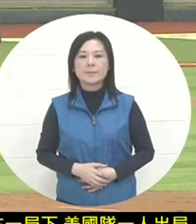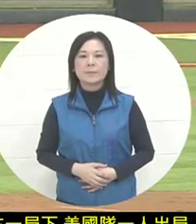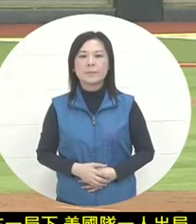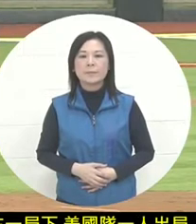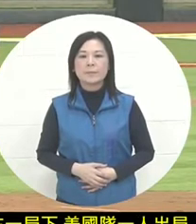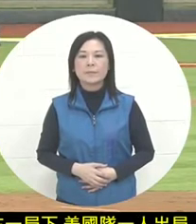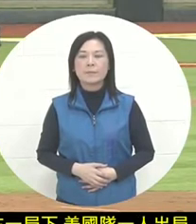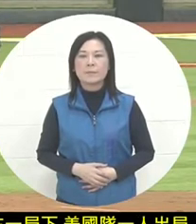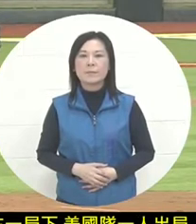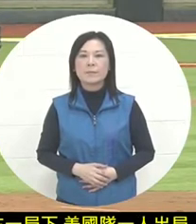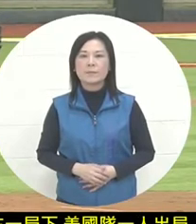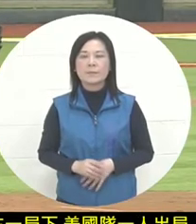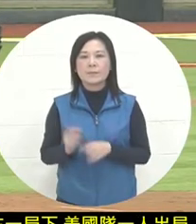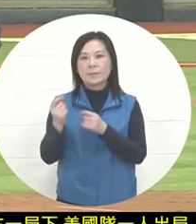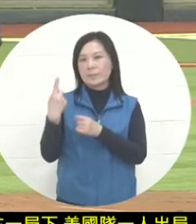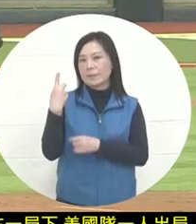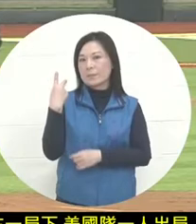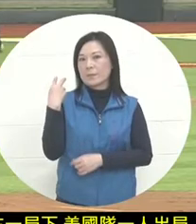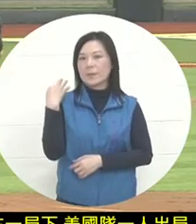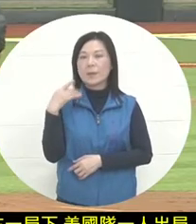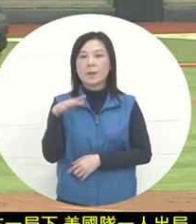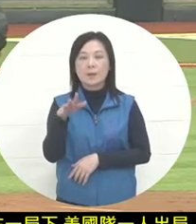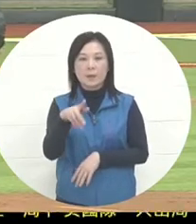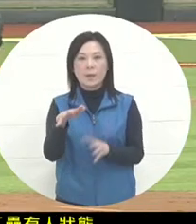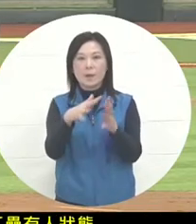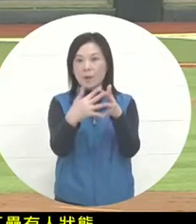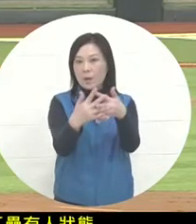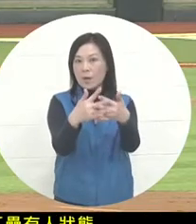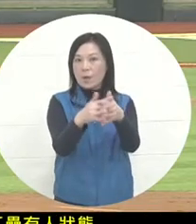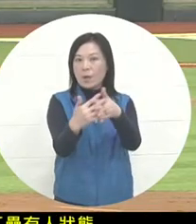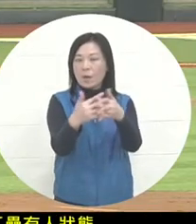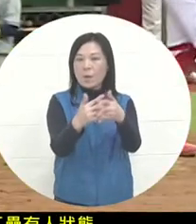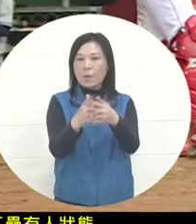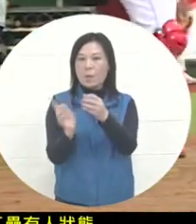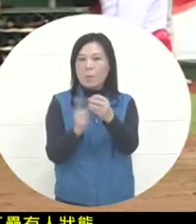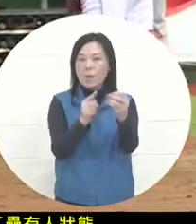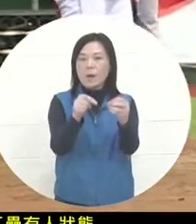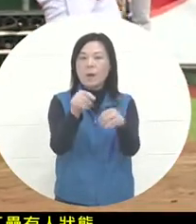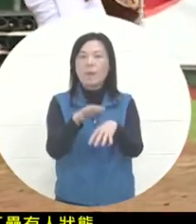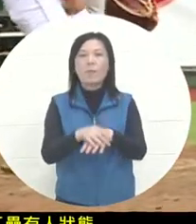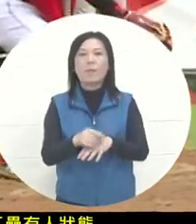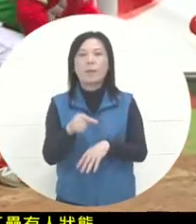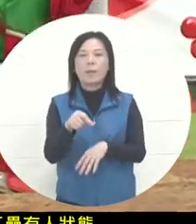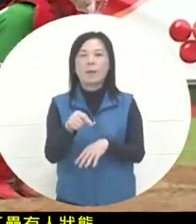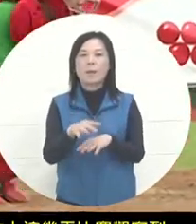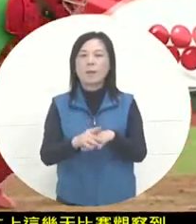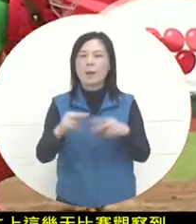Basically, the American team has been observed in the games these days. As mentioned just now, 123 Baseball has not changed much.